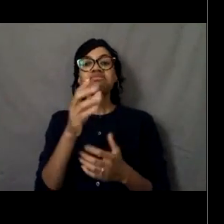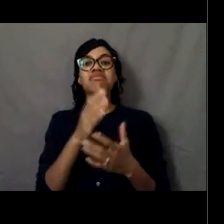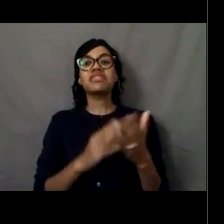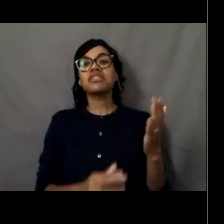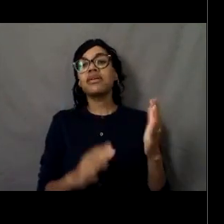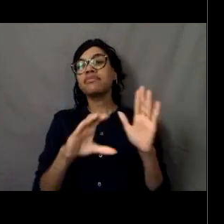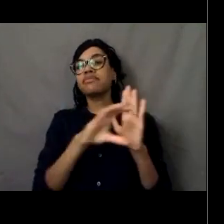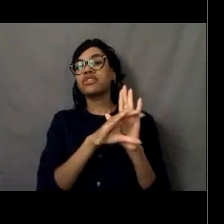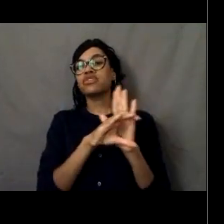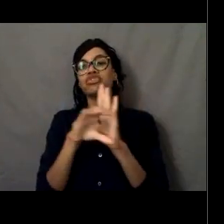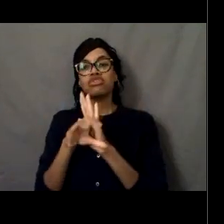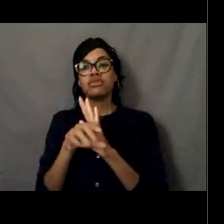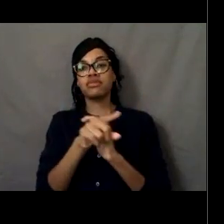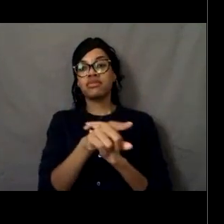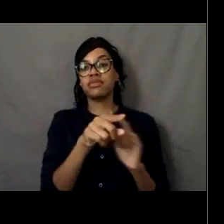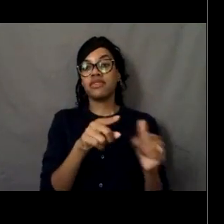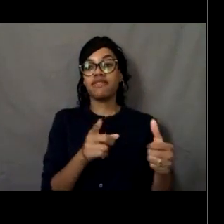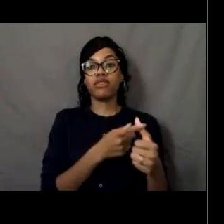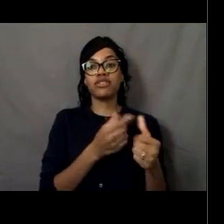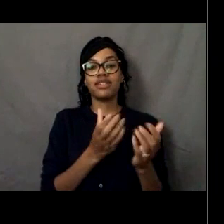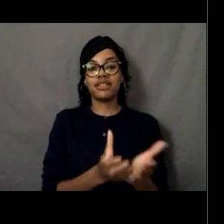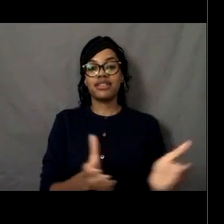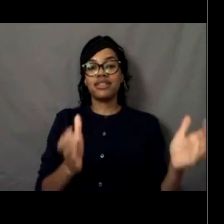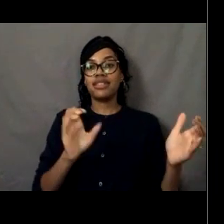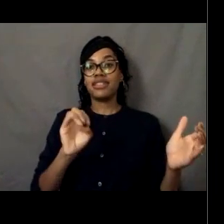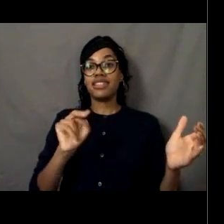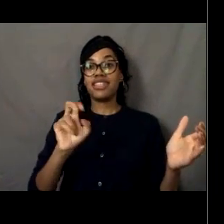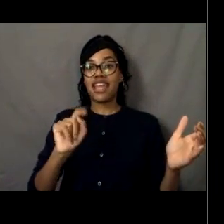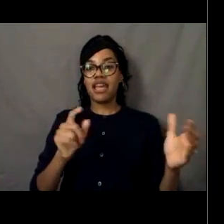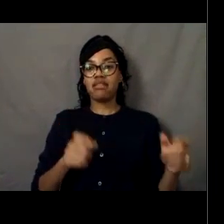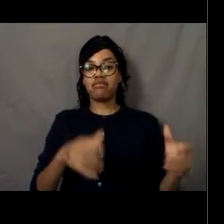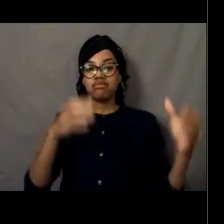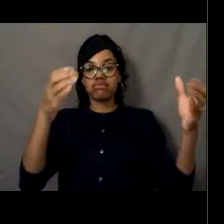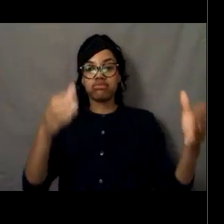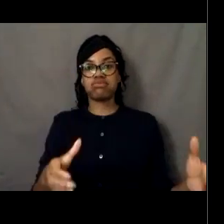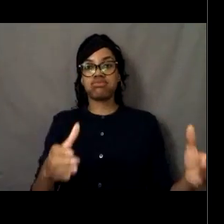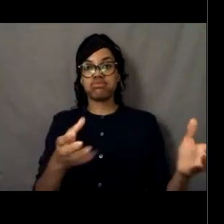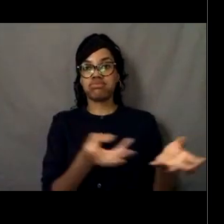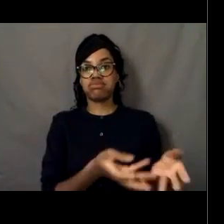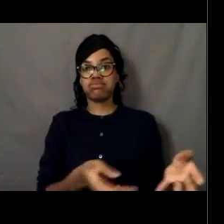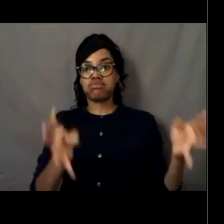This is a picture of a net looks like being deployed. You can see our deck department out here